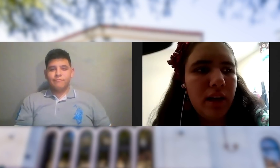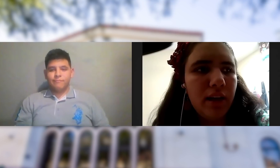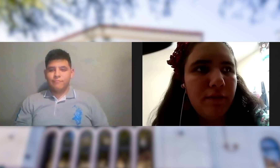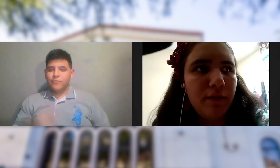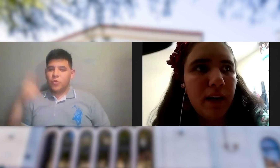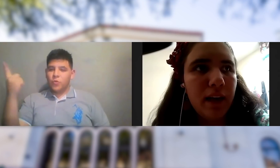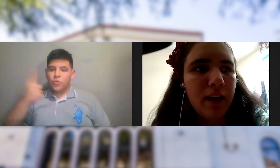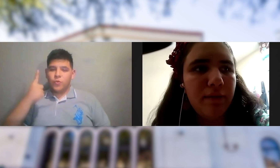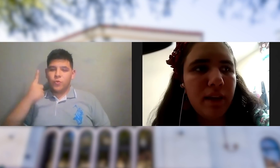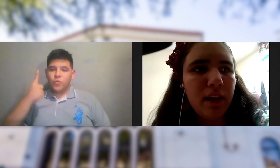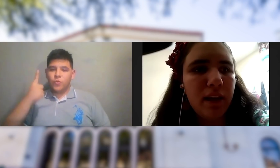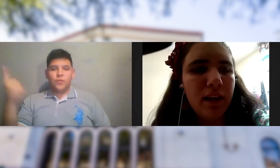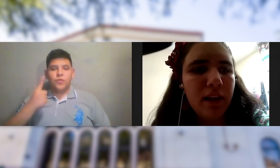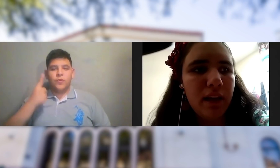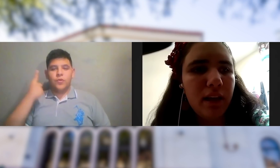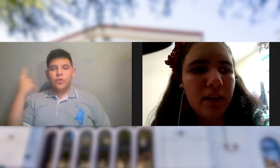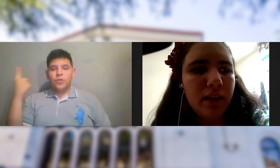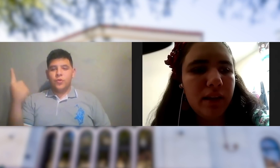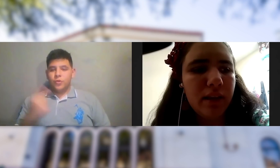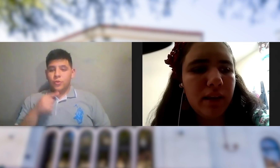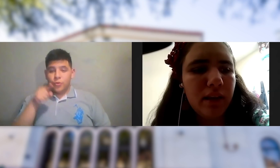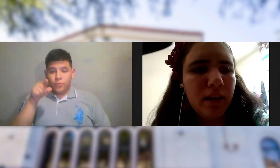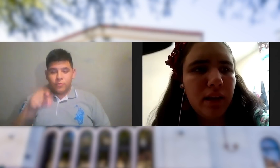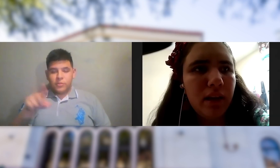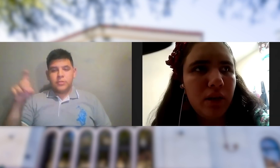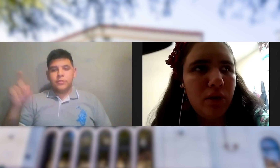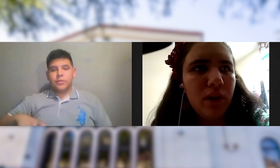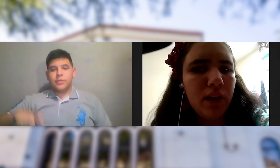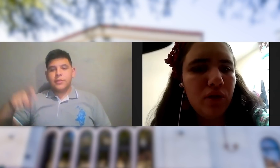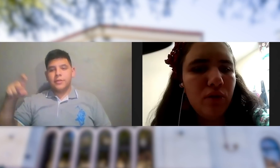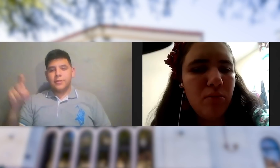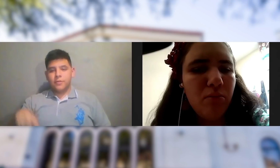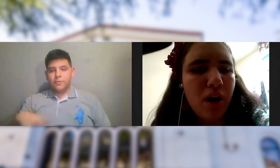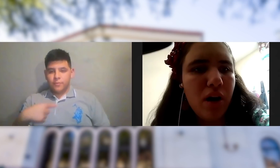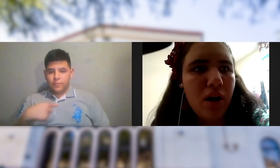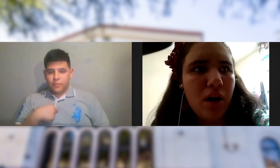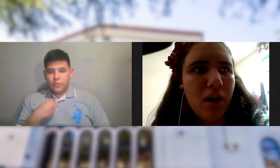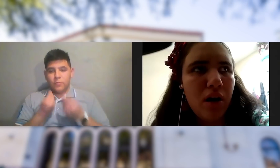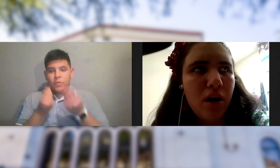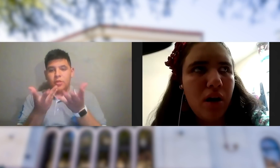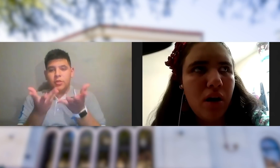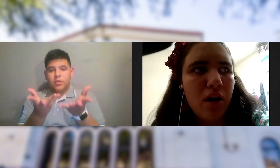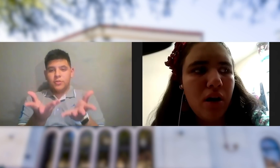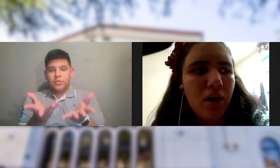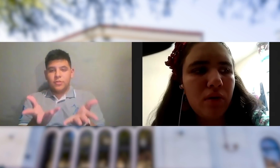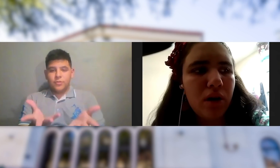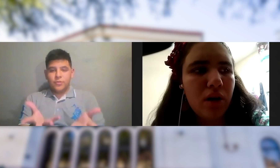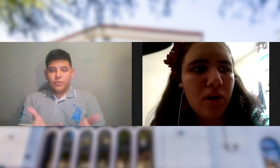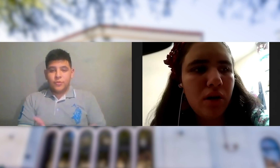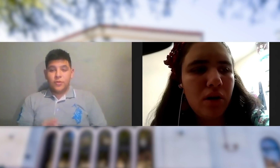IF I HAVE THINGS YOU NEED TO BORROW